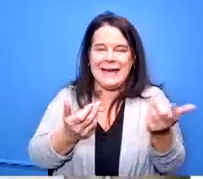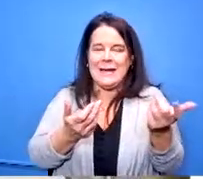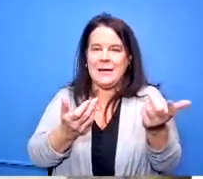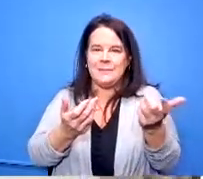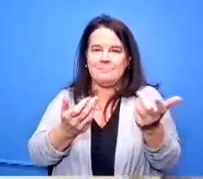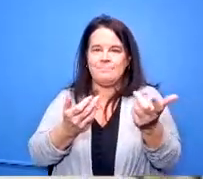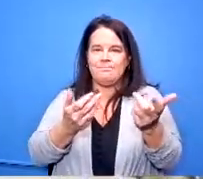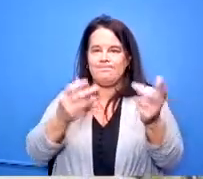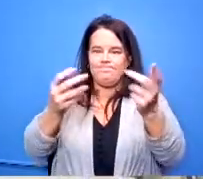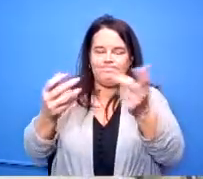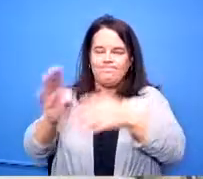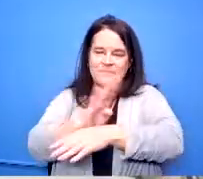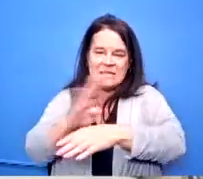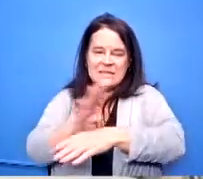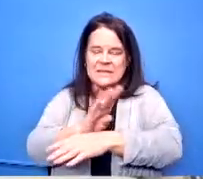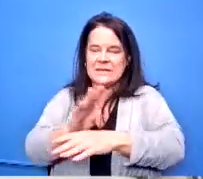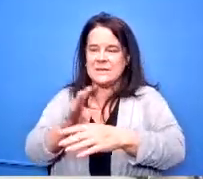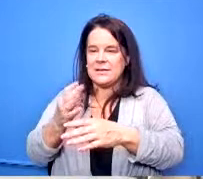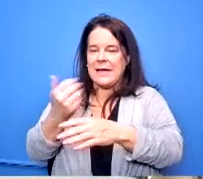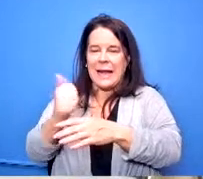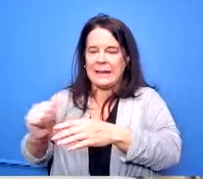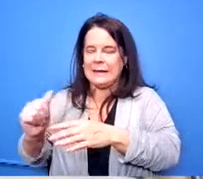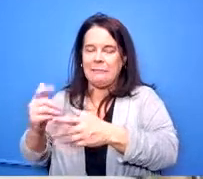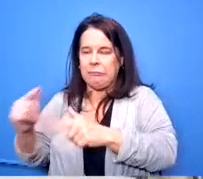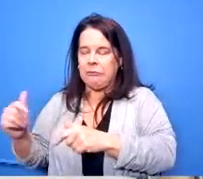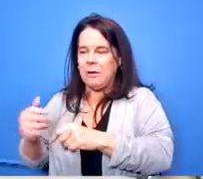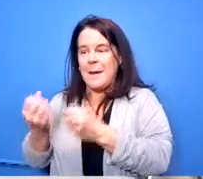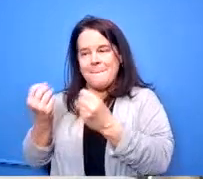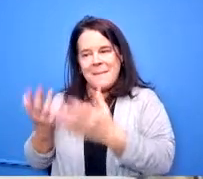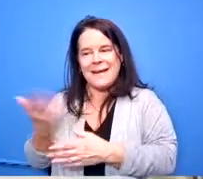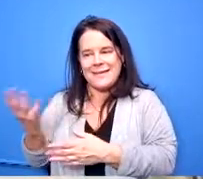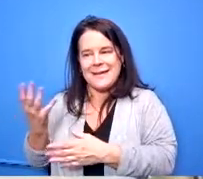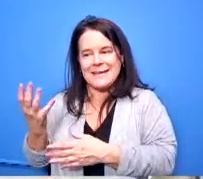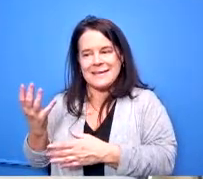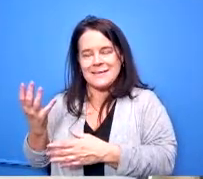were many things that were missed and it ended up costing us a lot more money because of that is